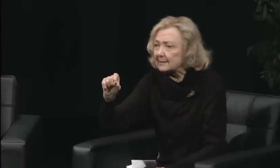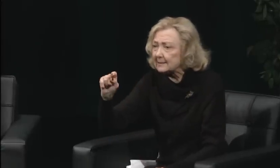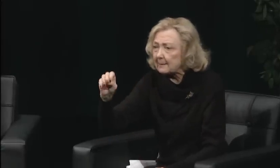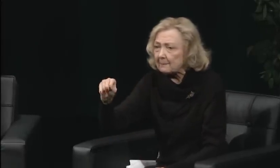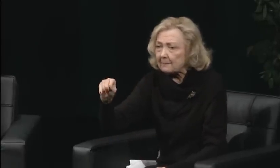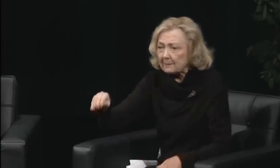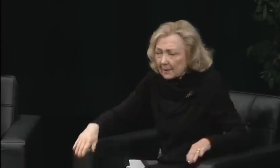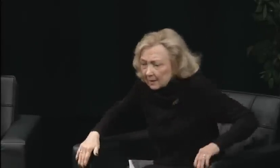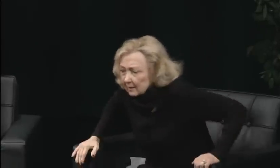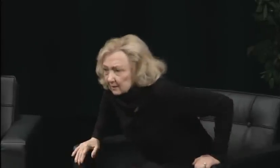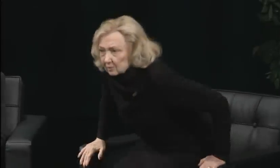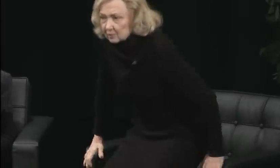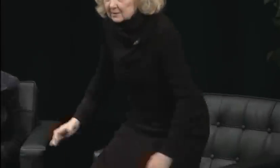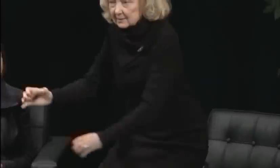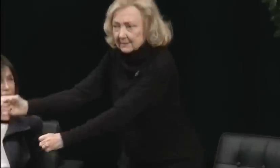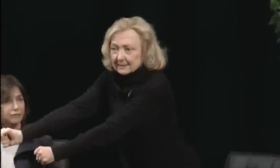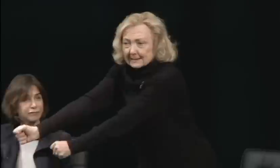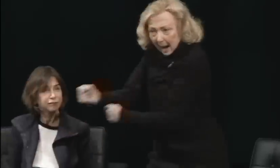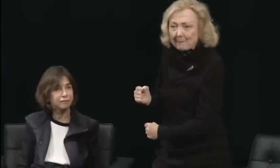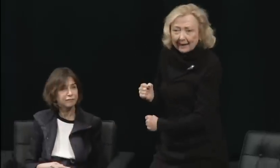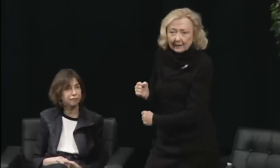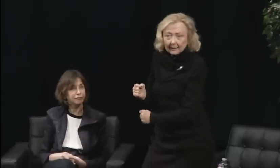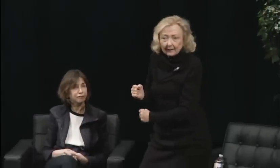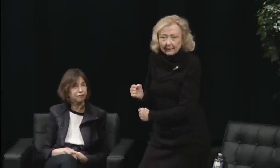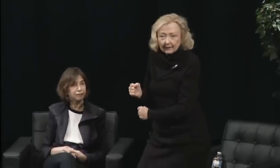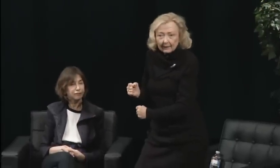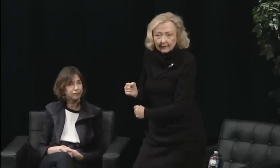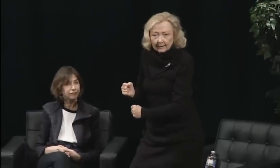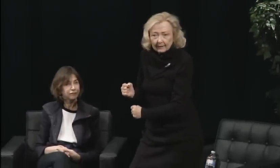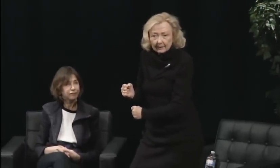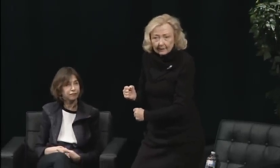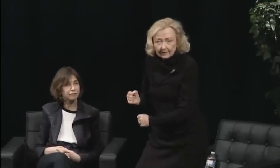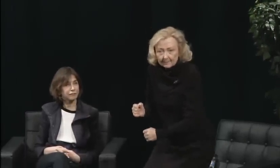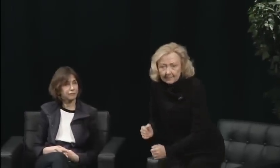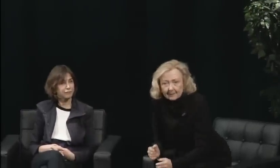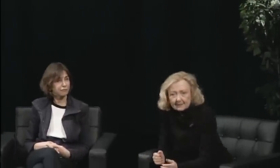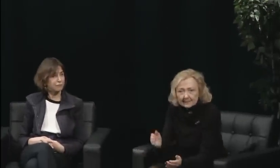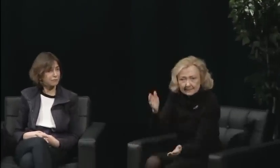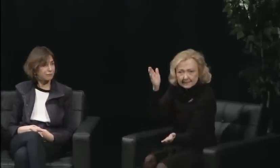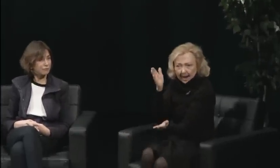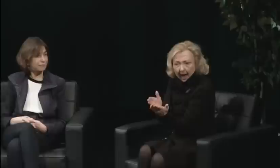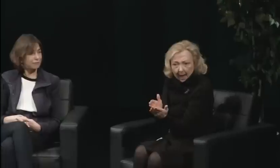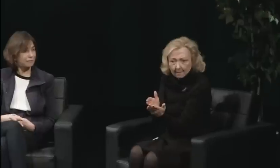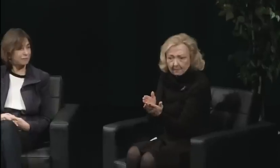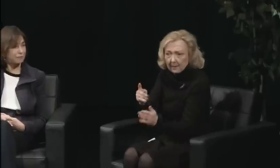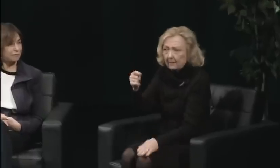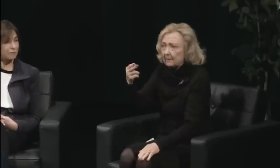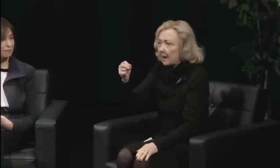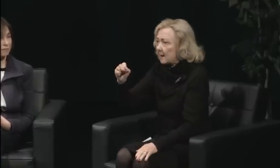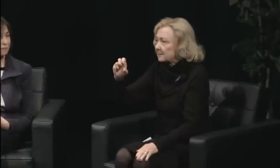It was right here on this very stage. Right. Right here on this very stage.